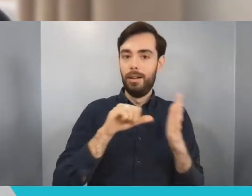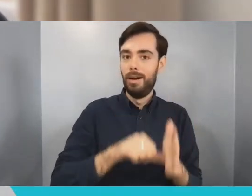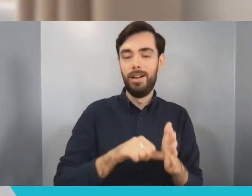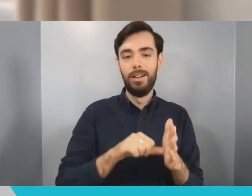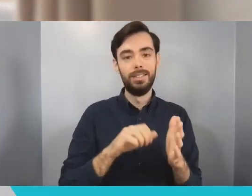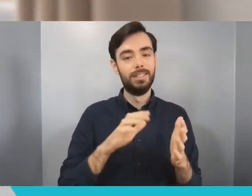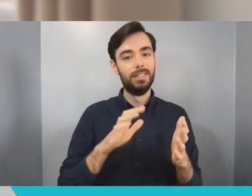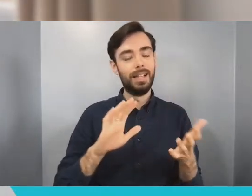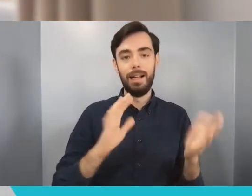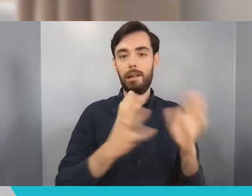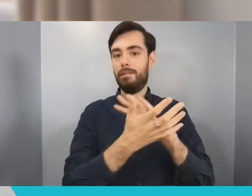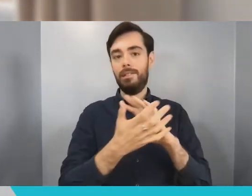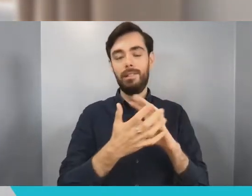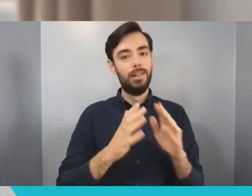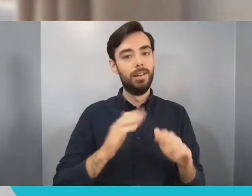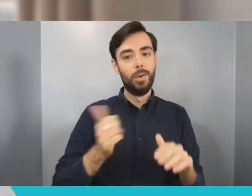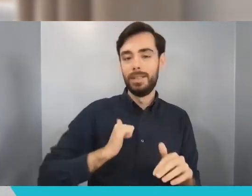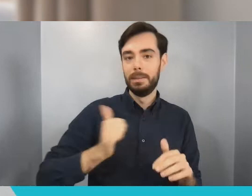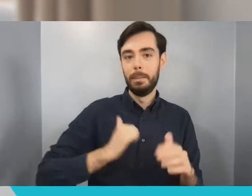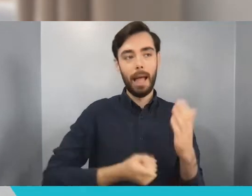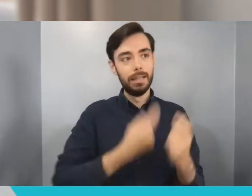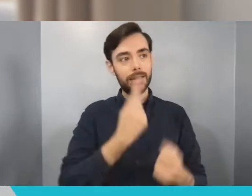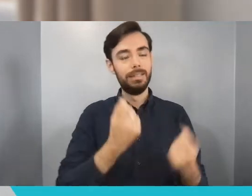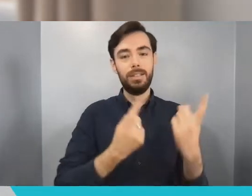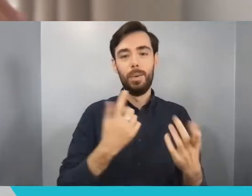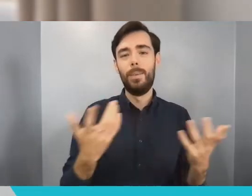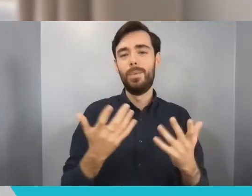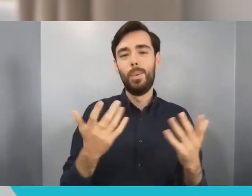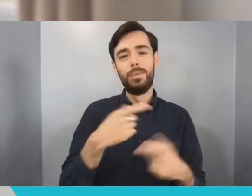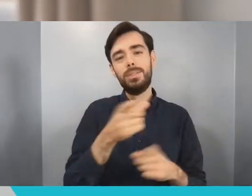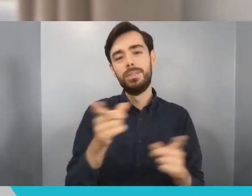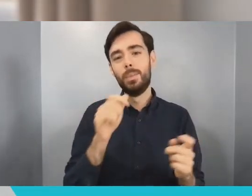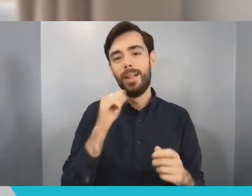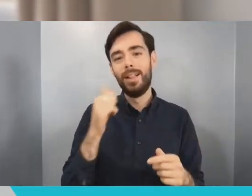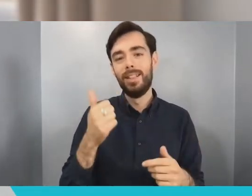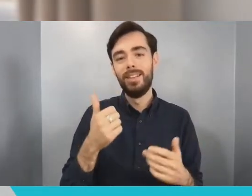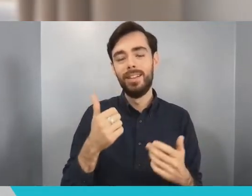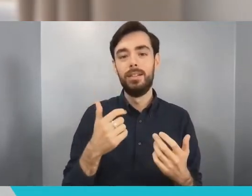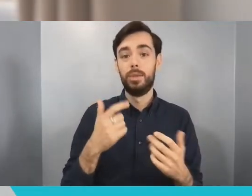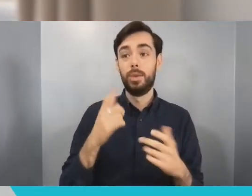because ultimately university doesn't just prep us for a job and to be good at doing